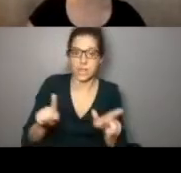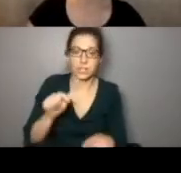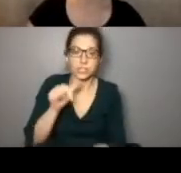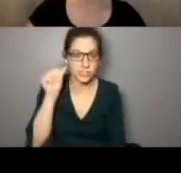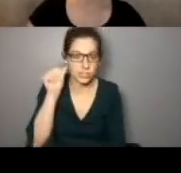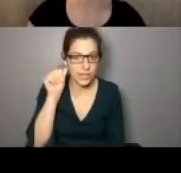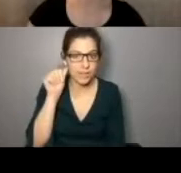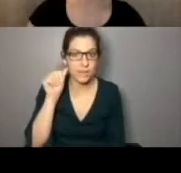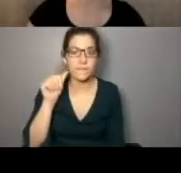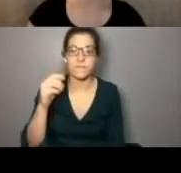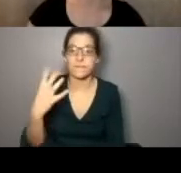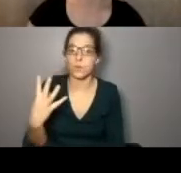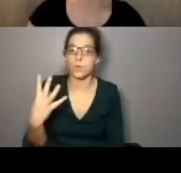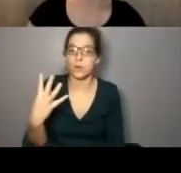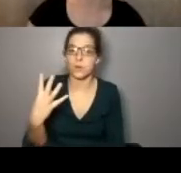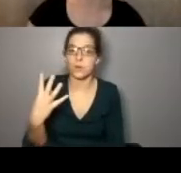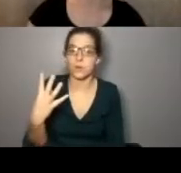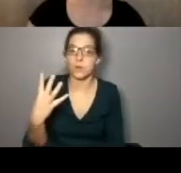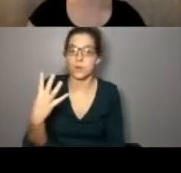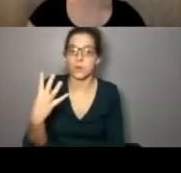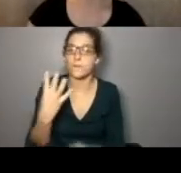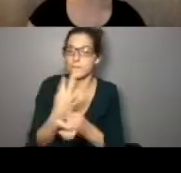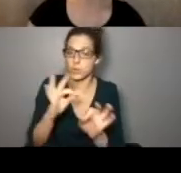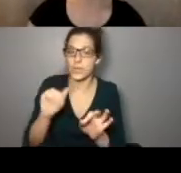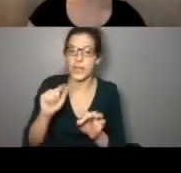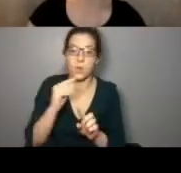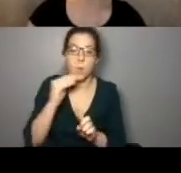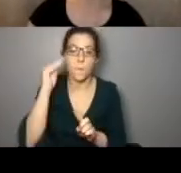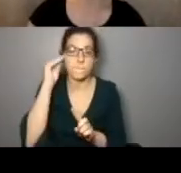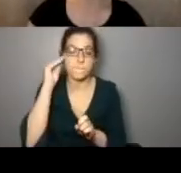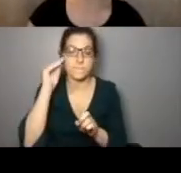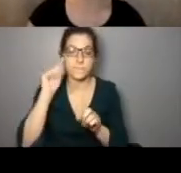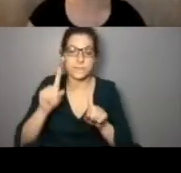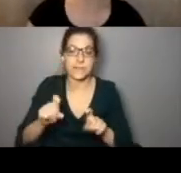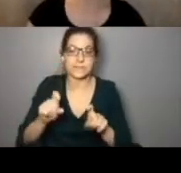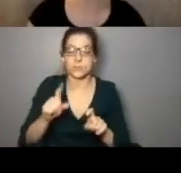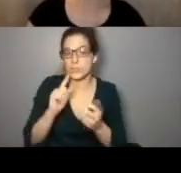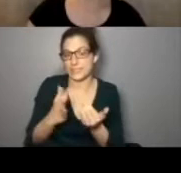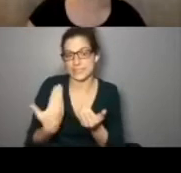COVID tests.go v site that launched yesterday to get your